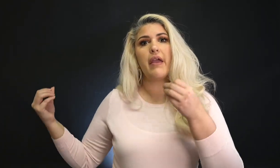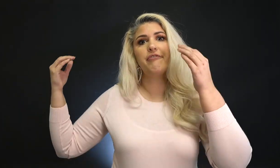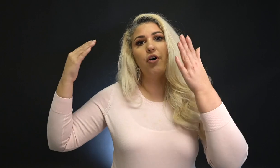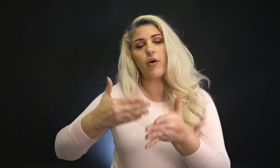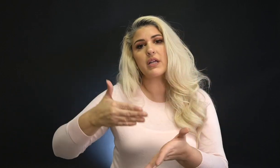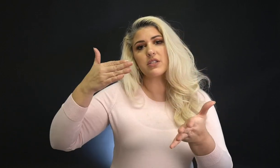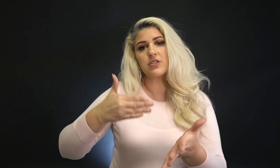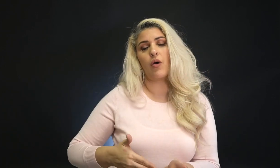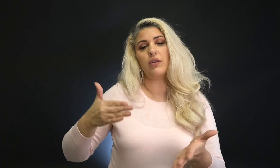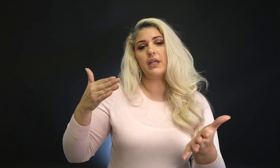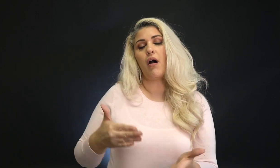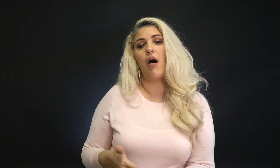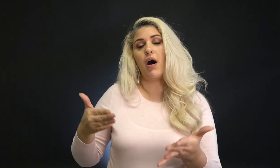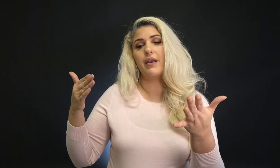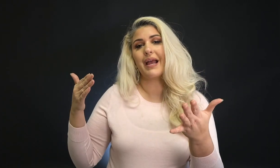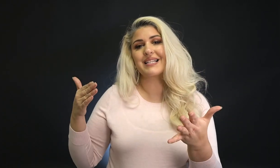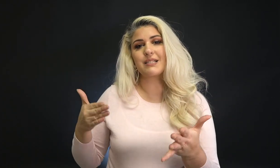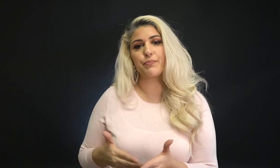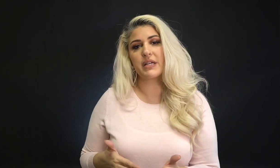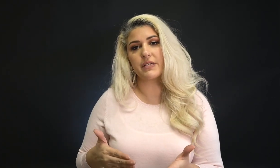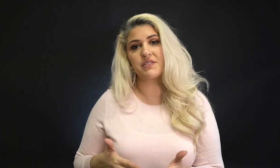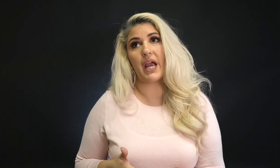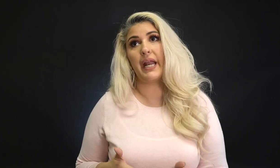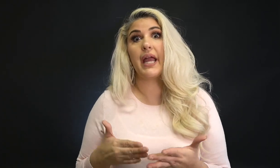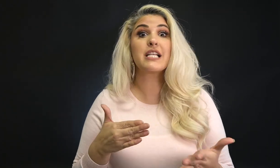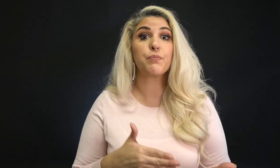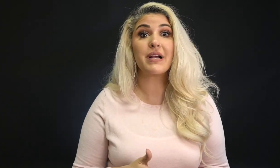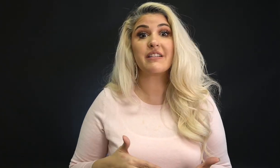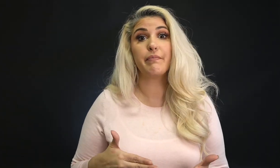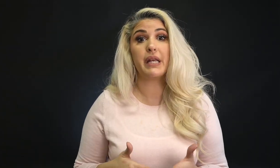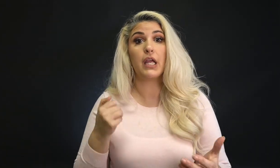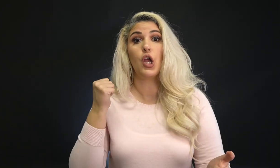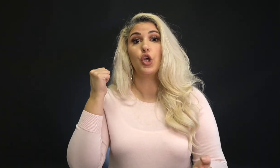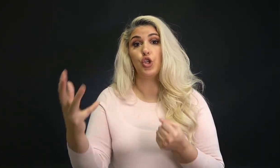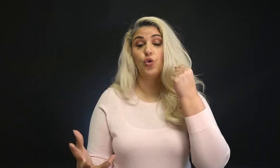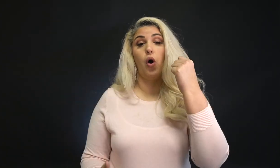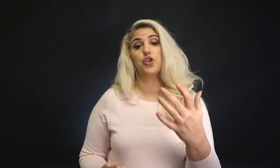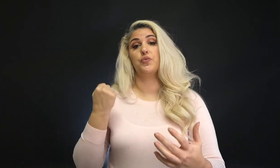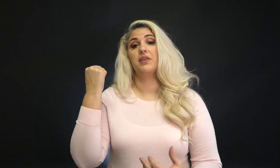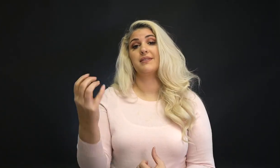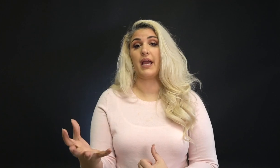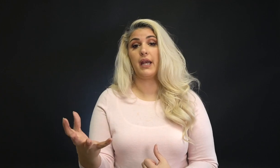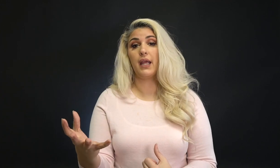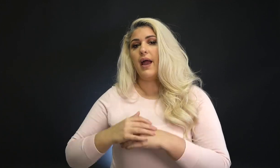they focus solely on expressive signing, expressive meaning you are doing the signing,